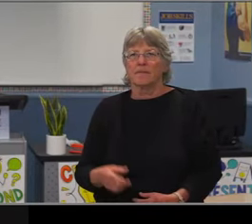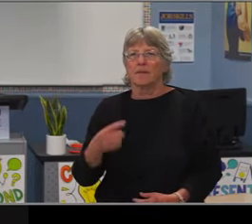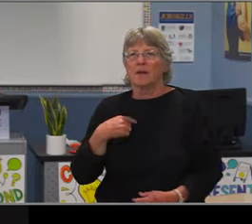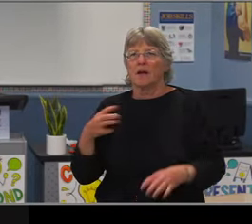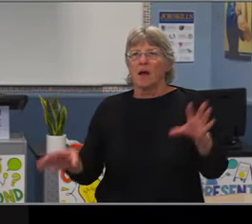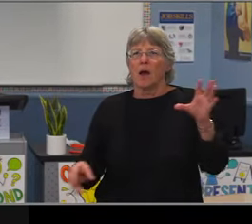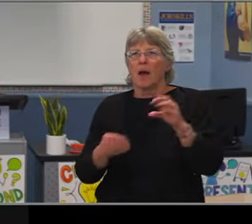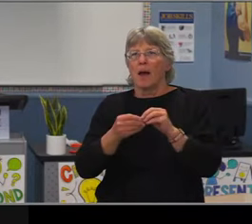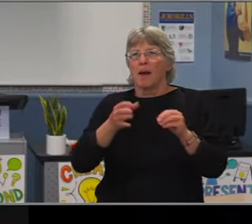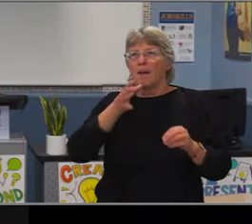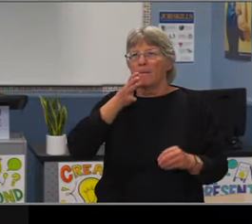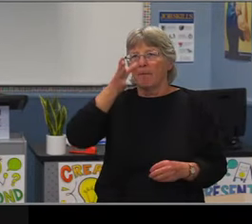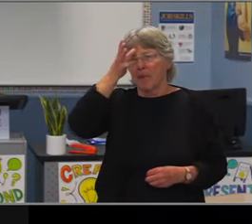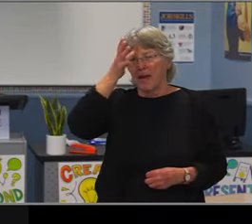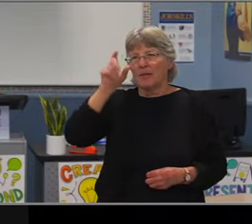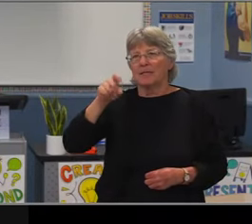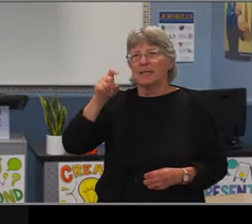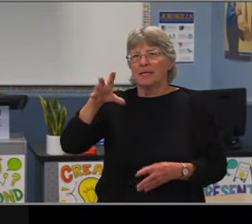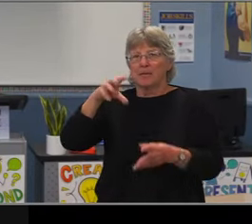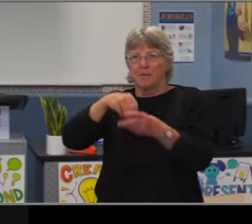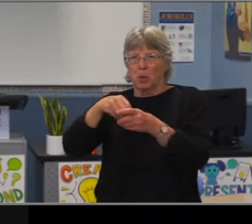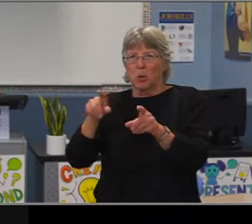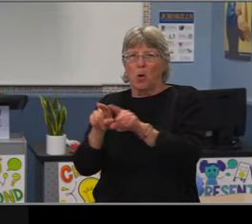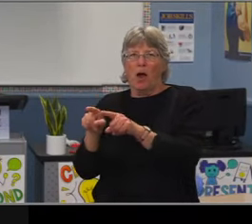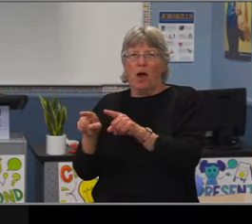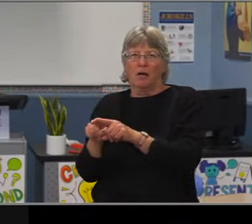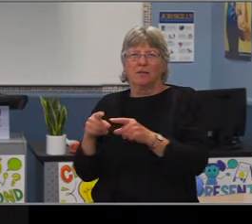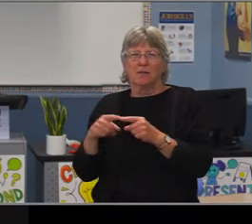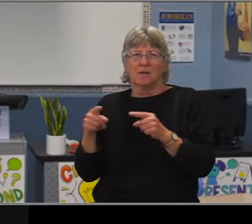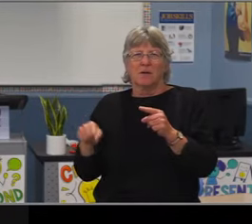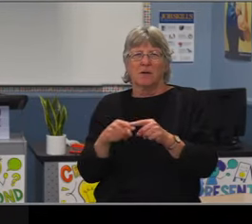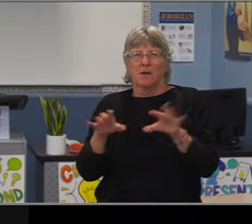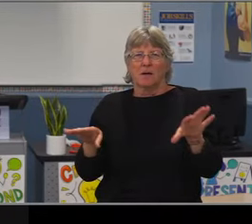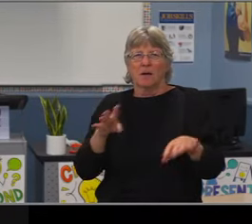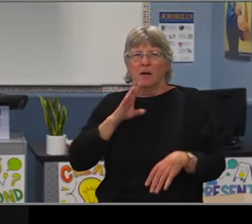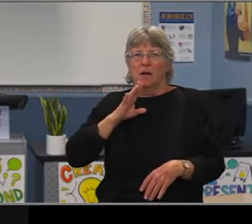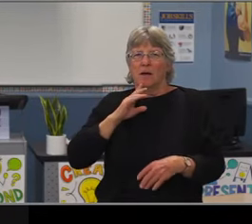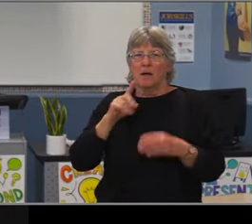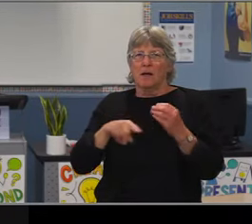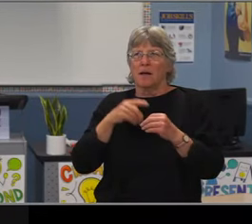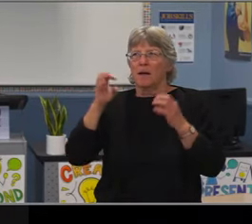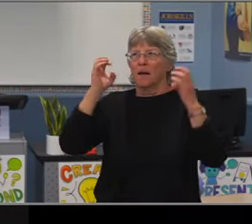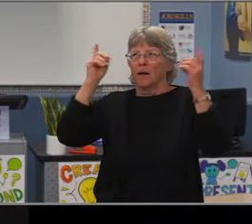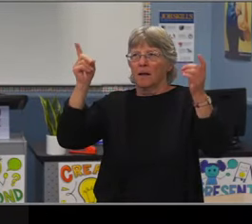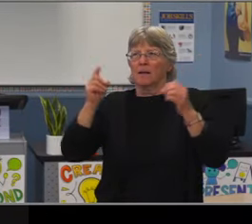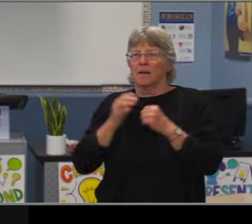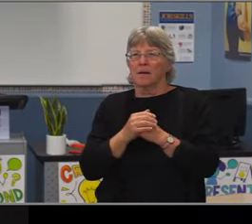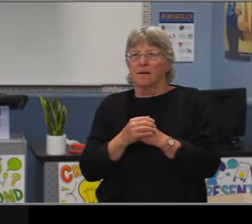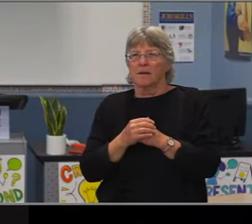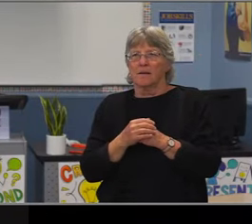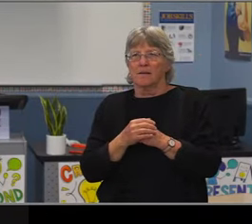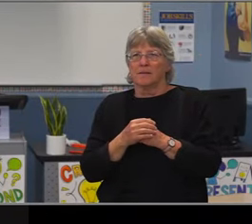back to a K-5 school, similar to Henry. And then we've had two K-8 schools that have closed both Monroe and Butler.